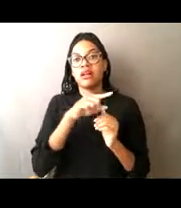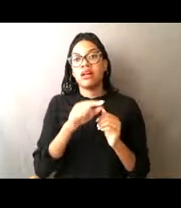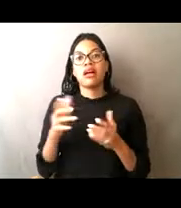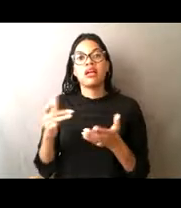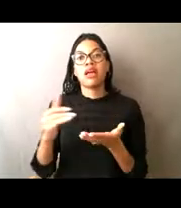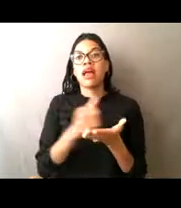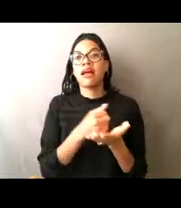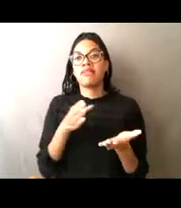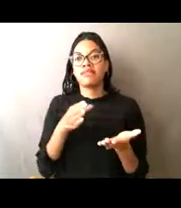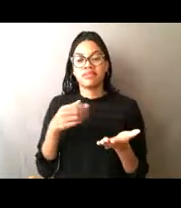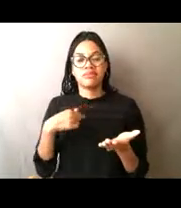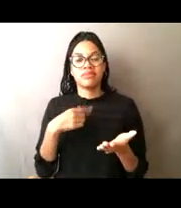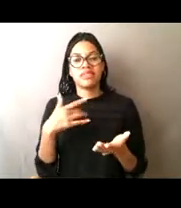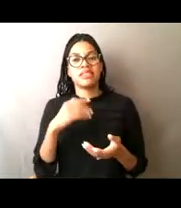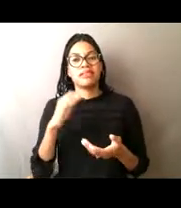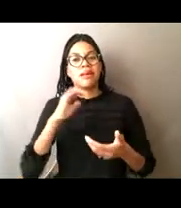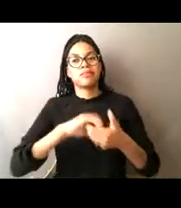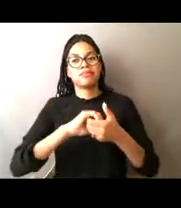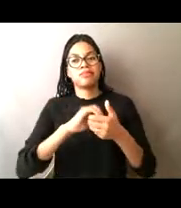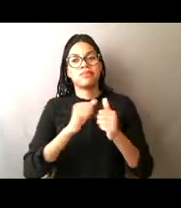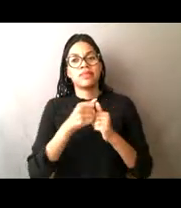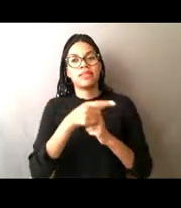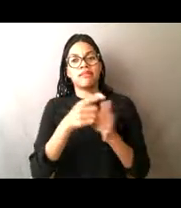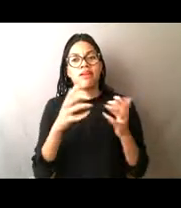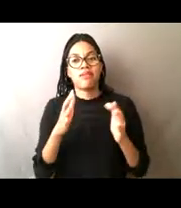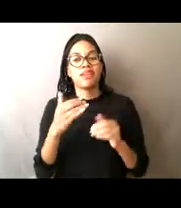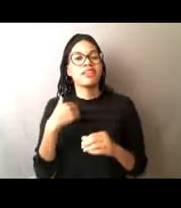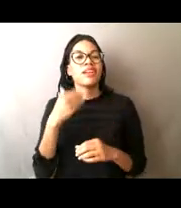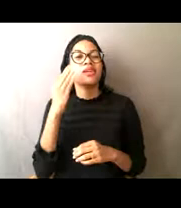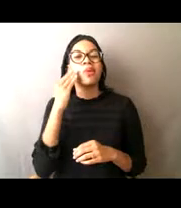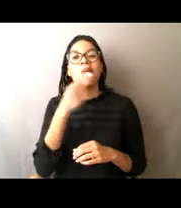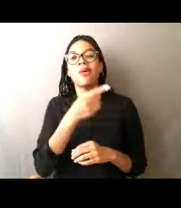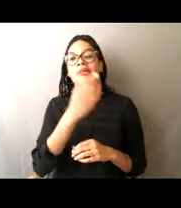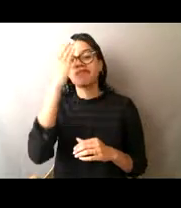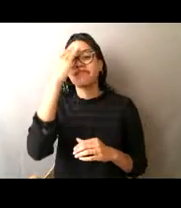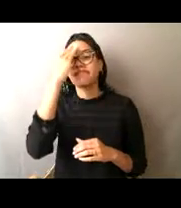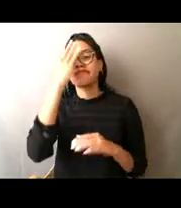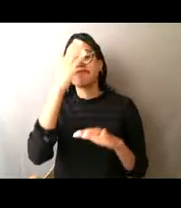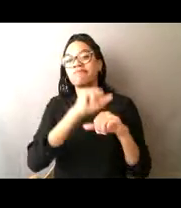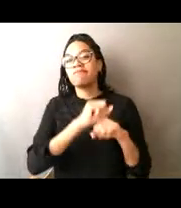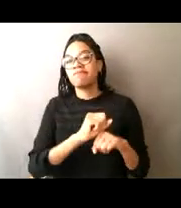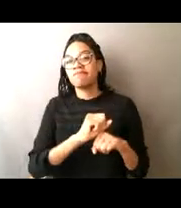with the partners that we have to get them to understand what the rules are and how to follow them,